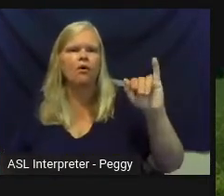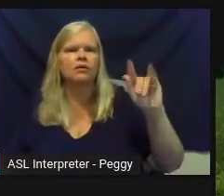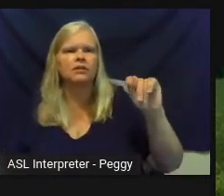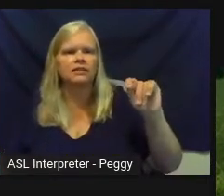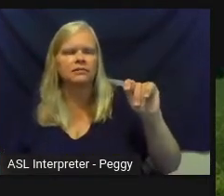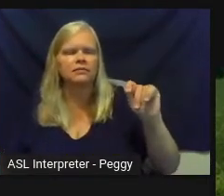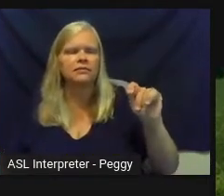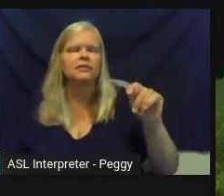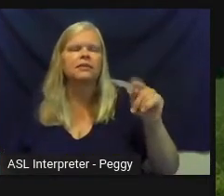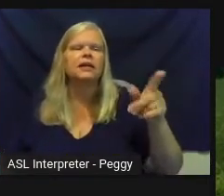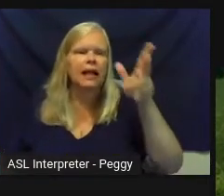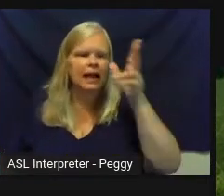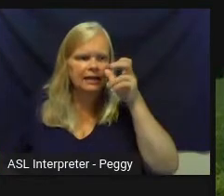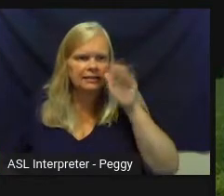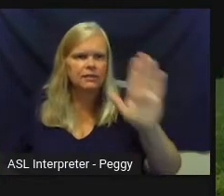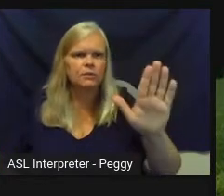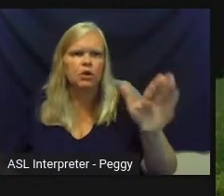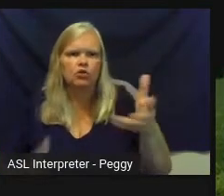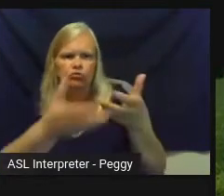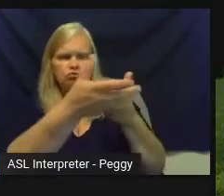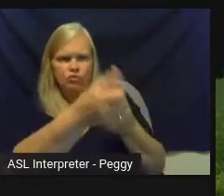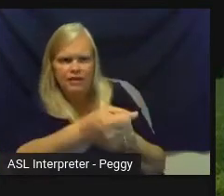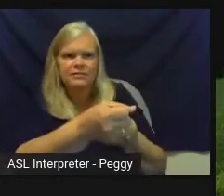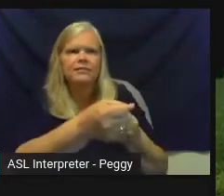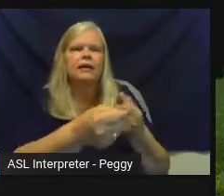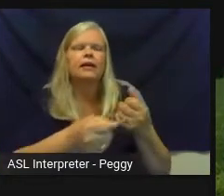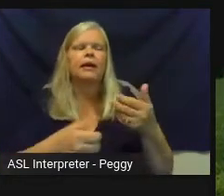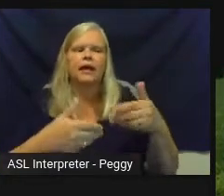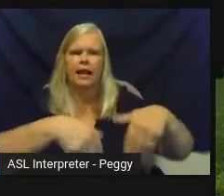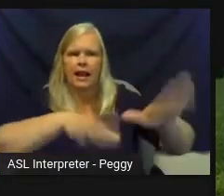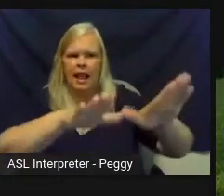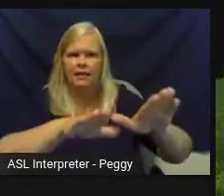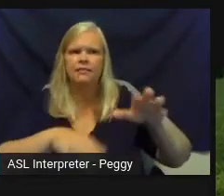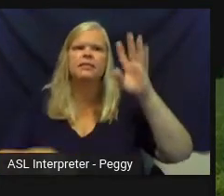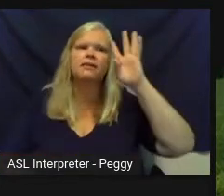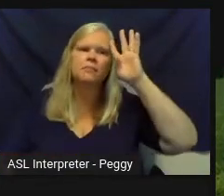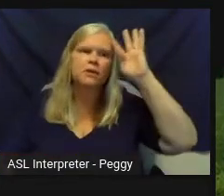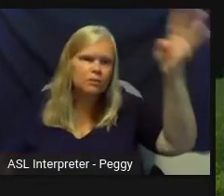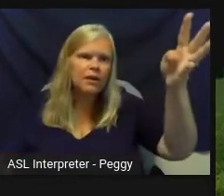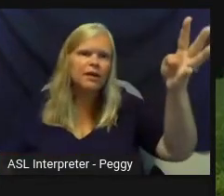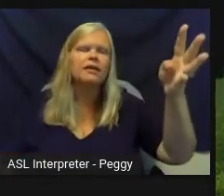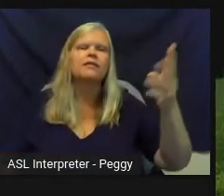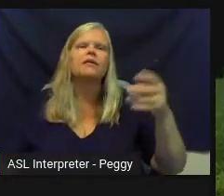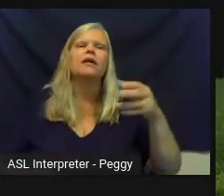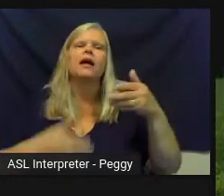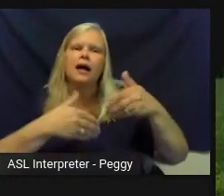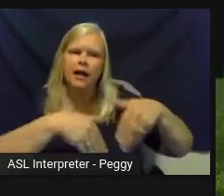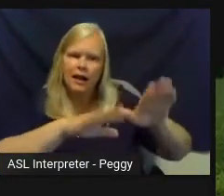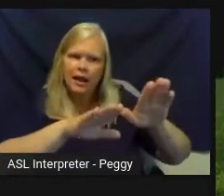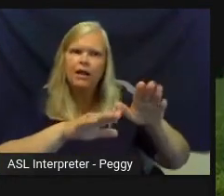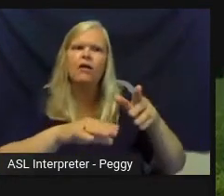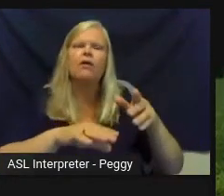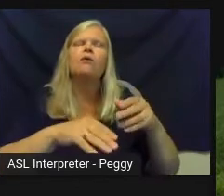to what the needs are and just rely on their creative juices to be able to help support them in some